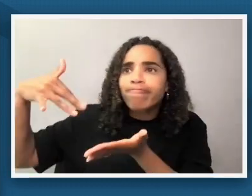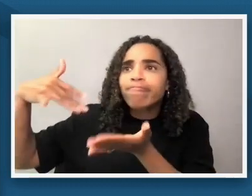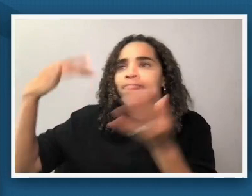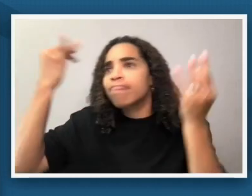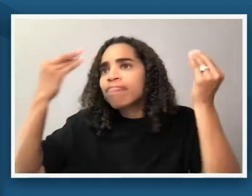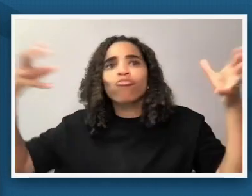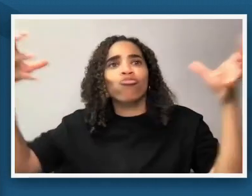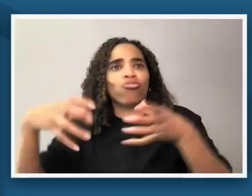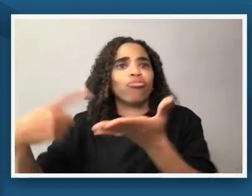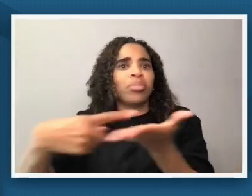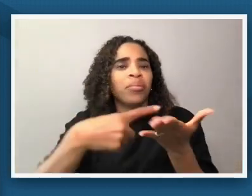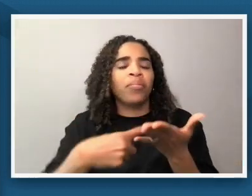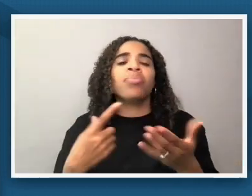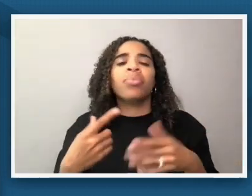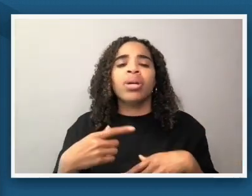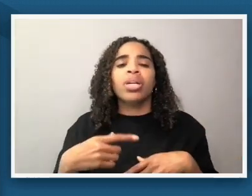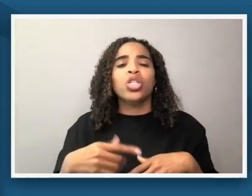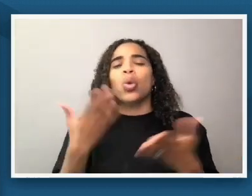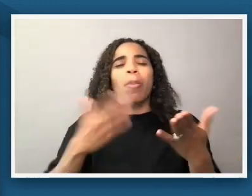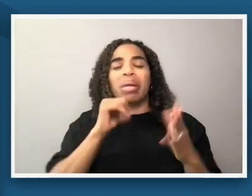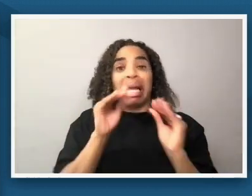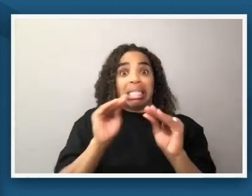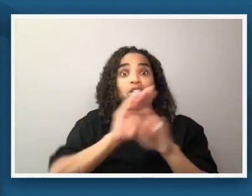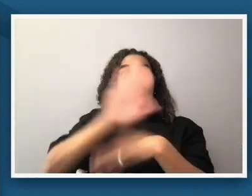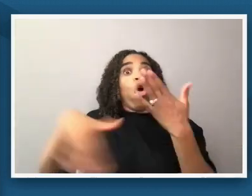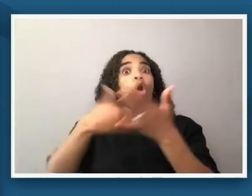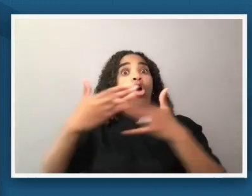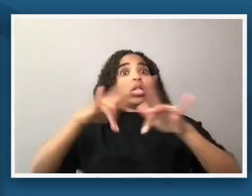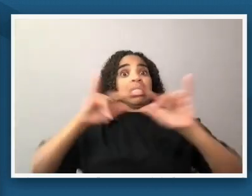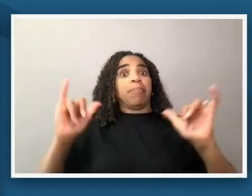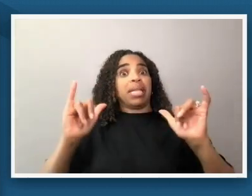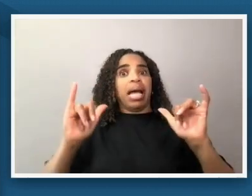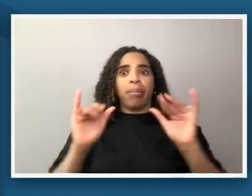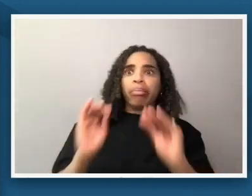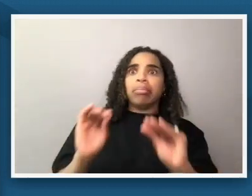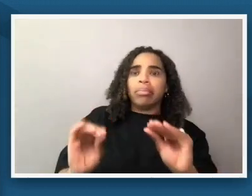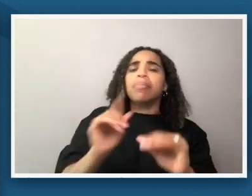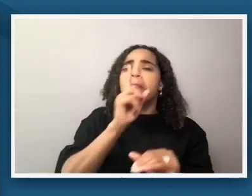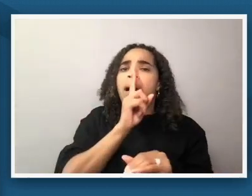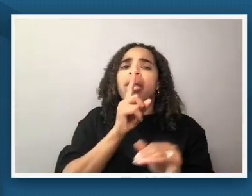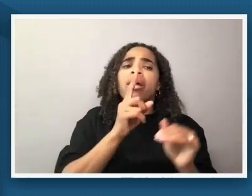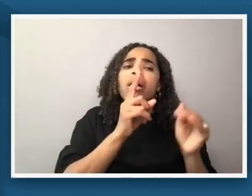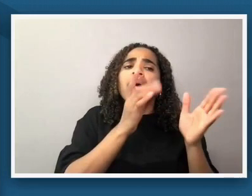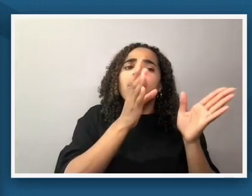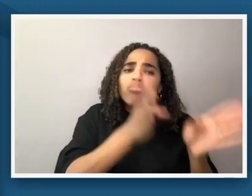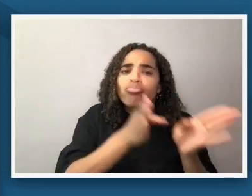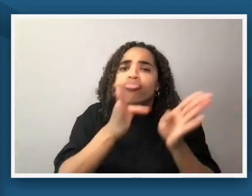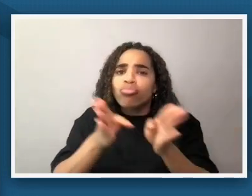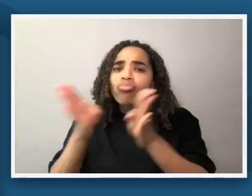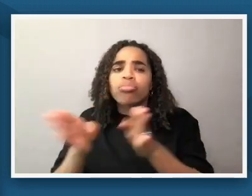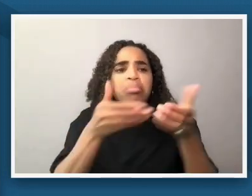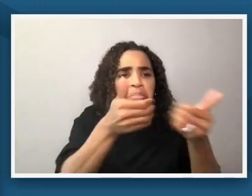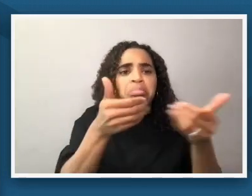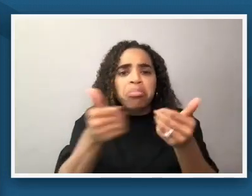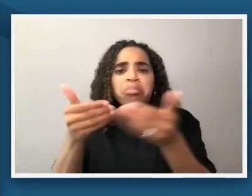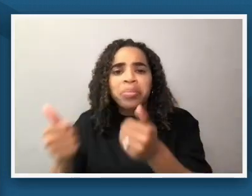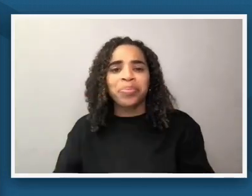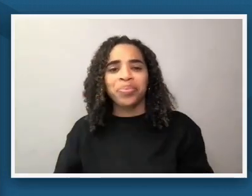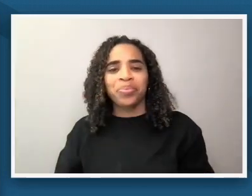over time instead of uh one class period like that